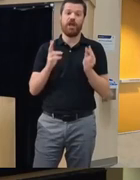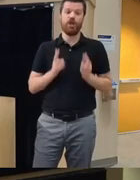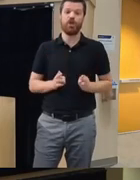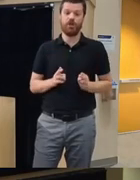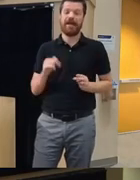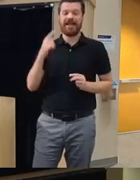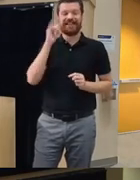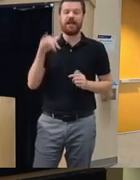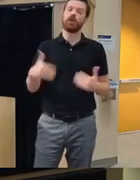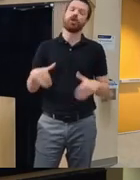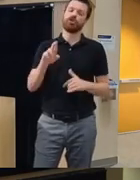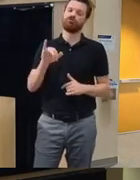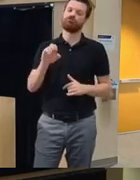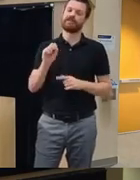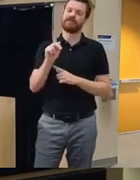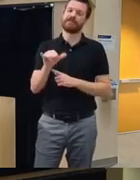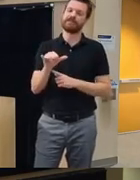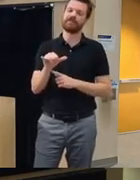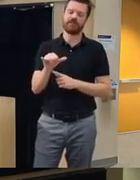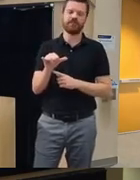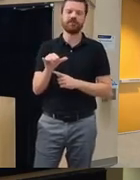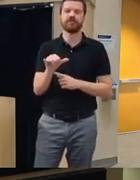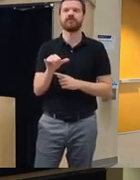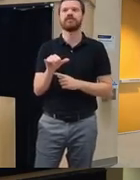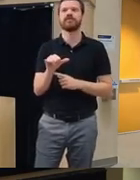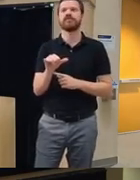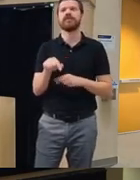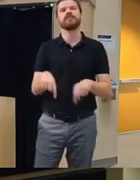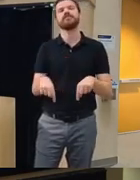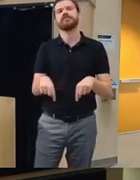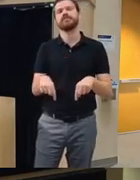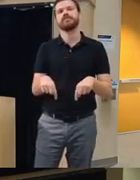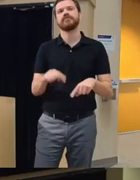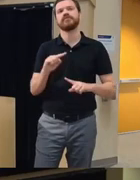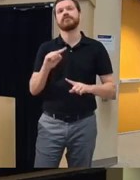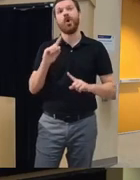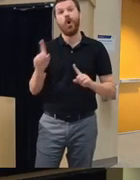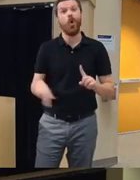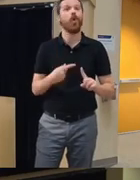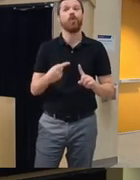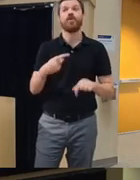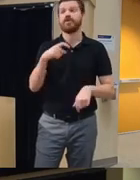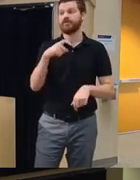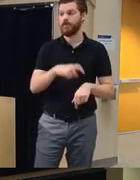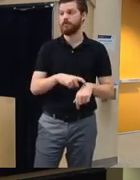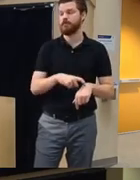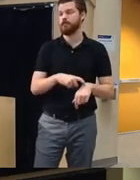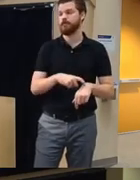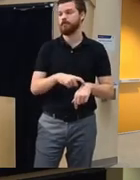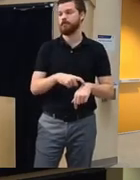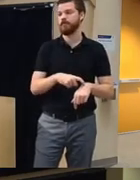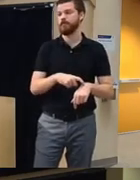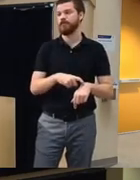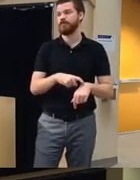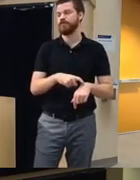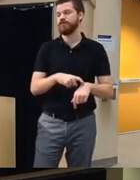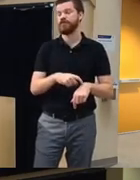risky um but this is I think the only time that we should think about is like a if someone can't